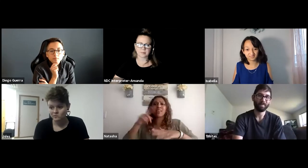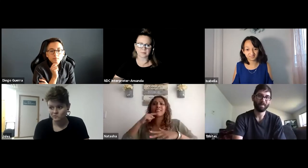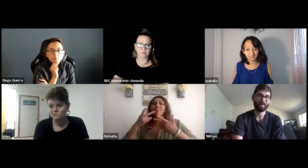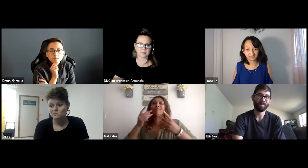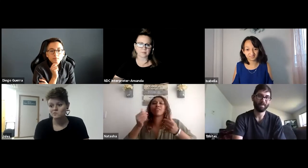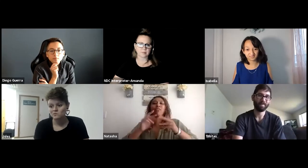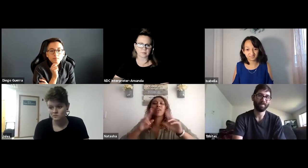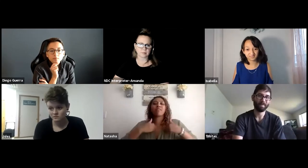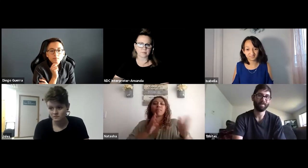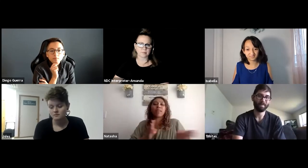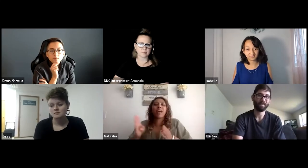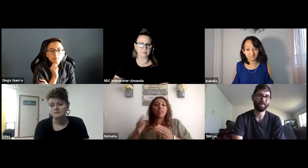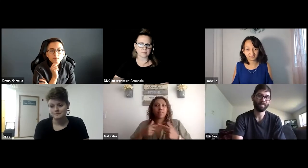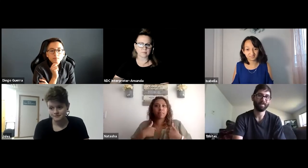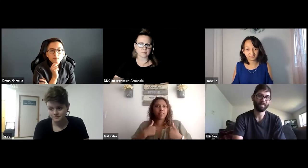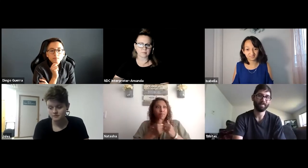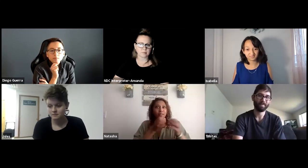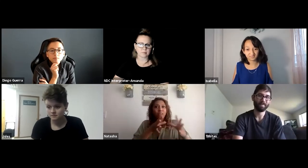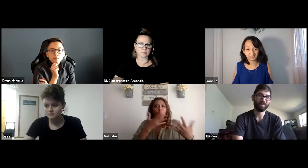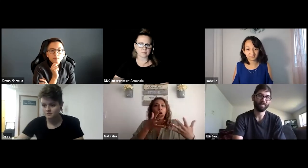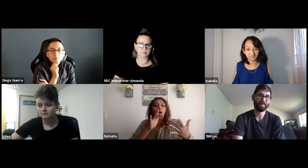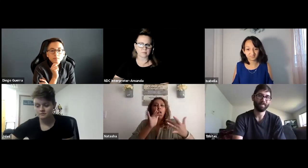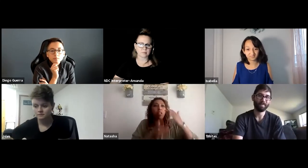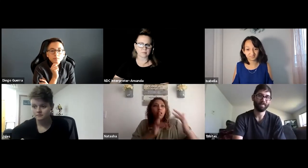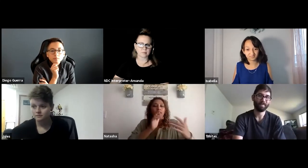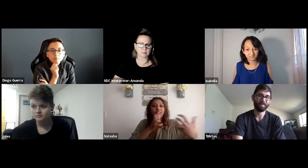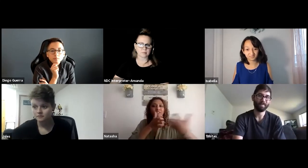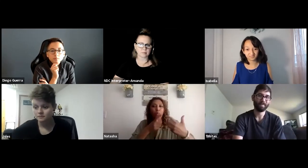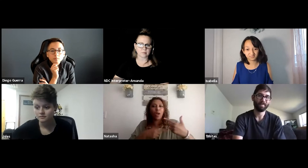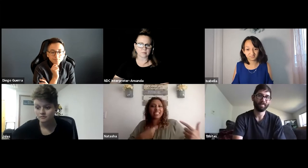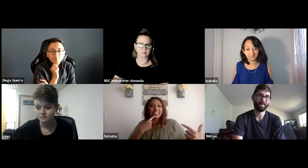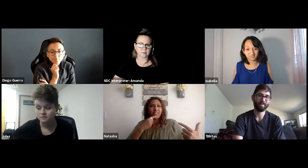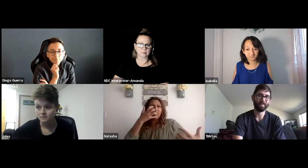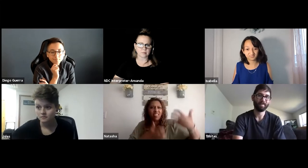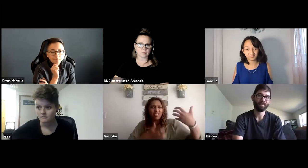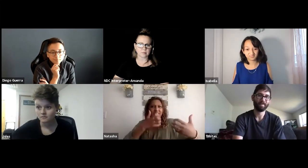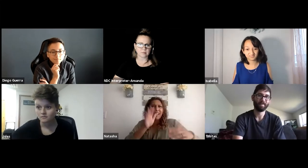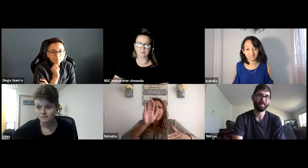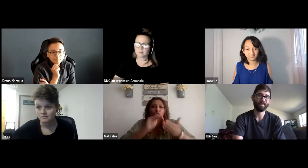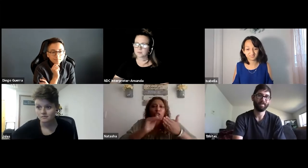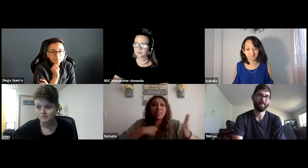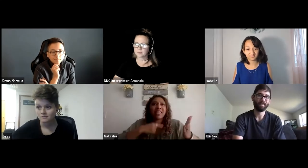equitable and understood that hearing people don't have to rely on an interpreter and that I have to work